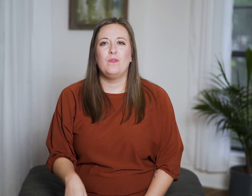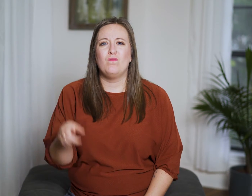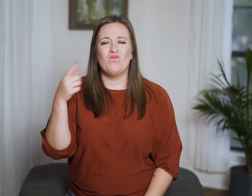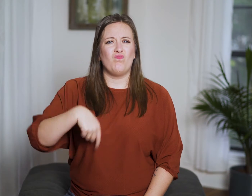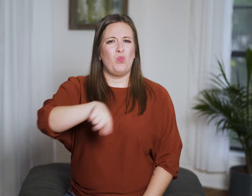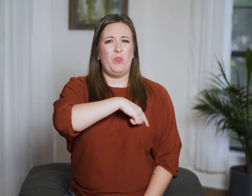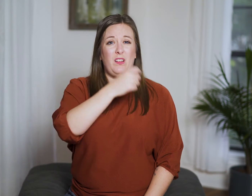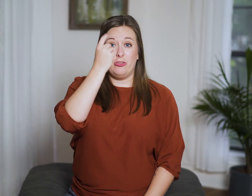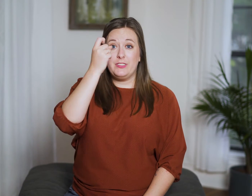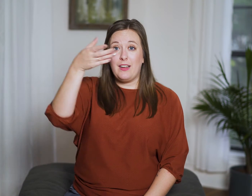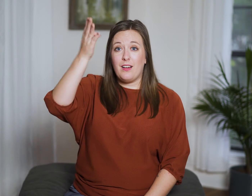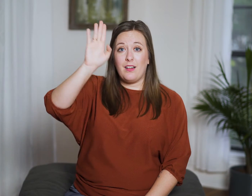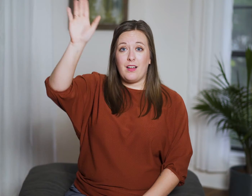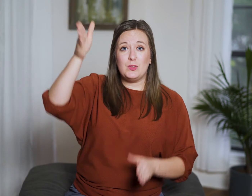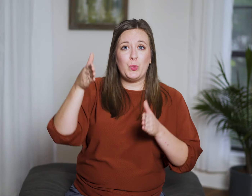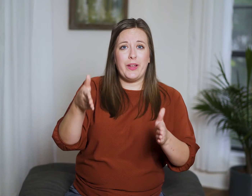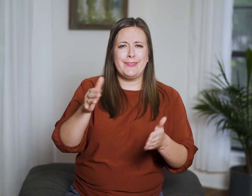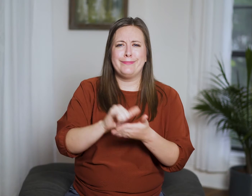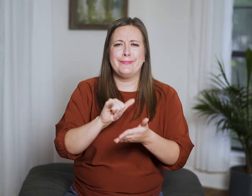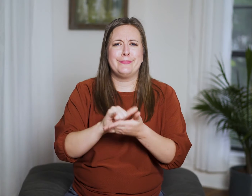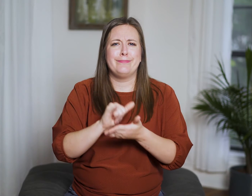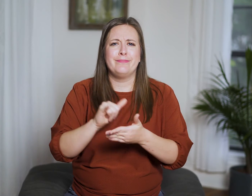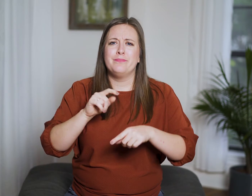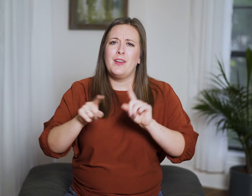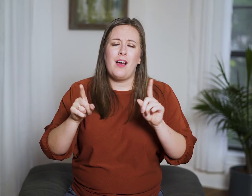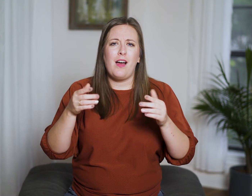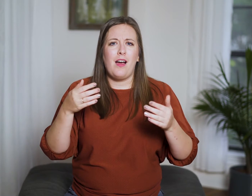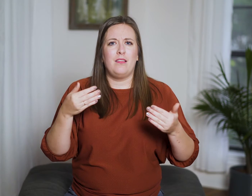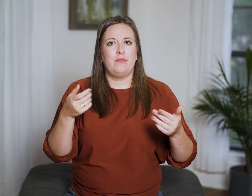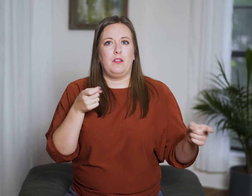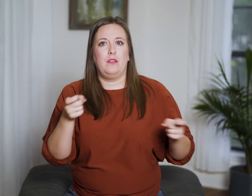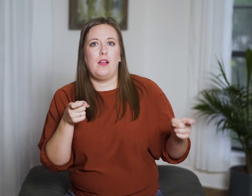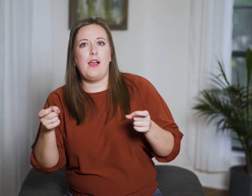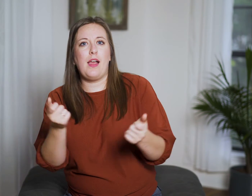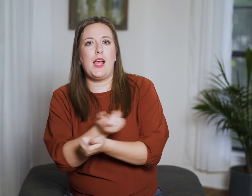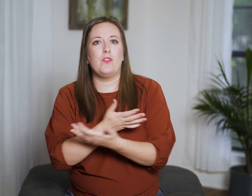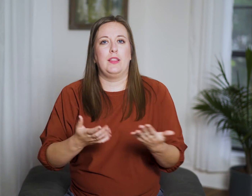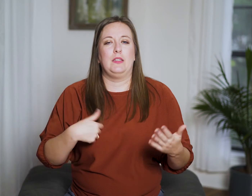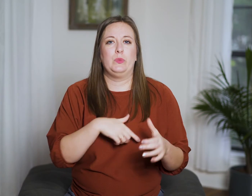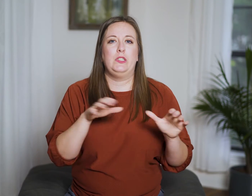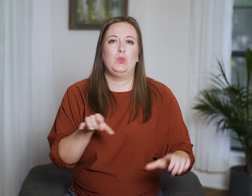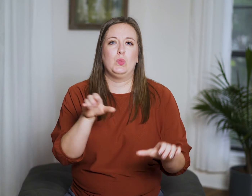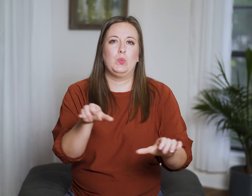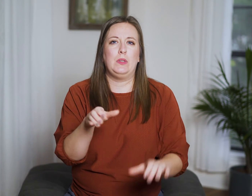We can’t understand God’s ways, but they govern everything we do,